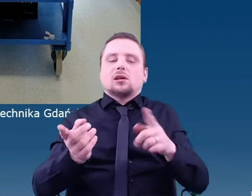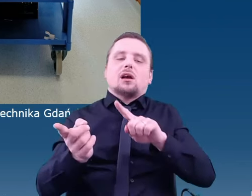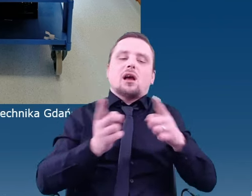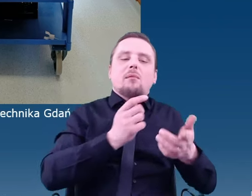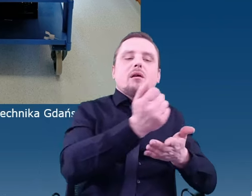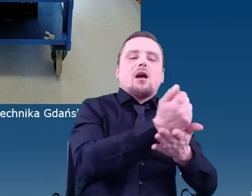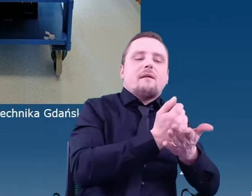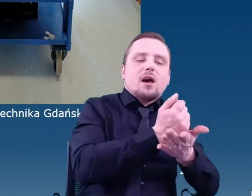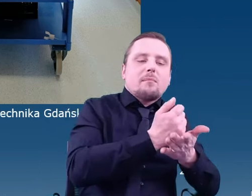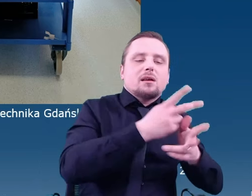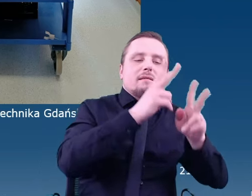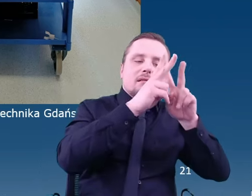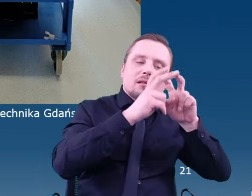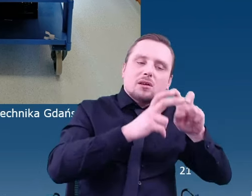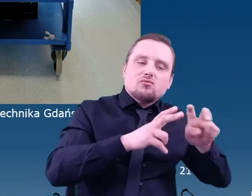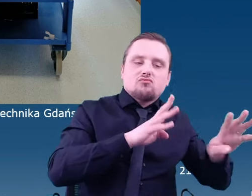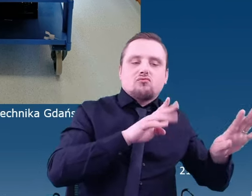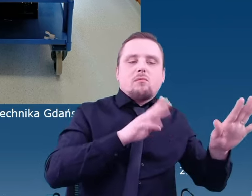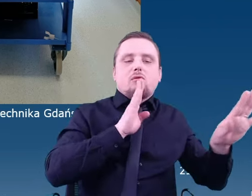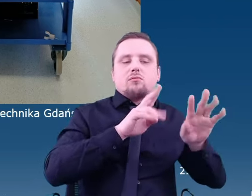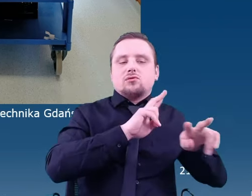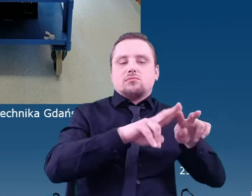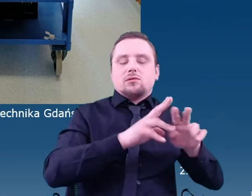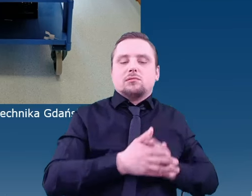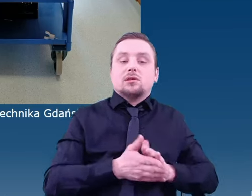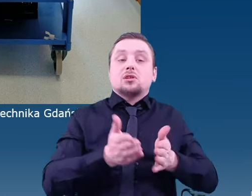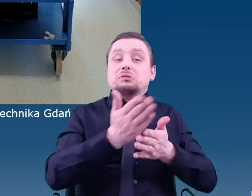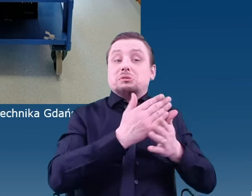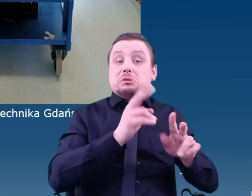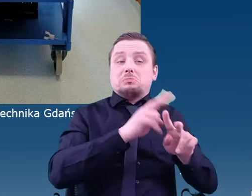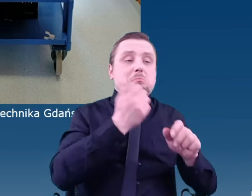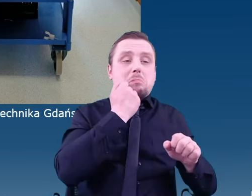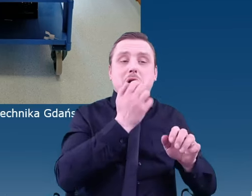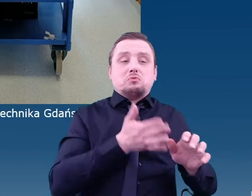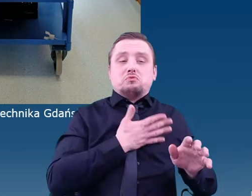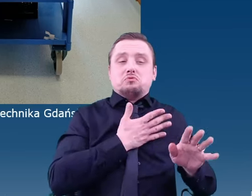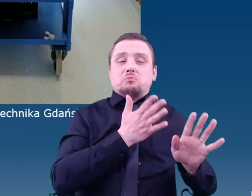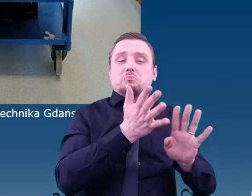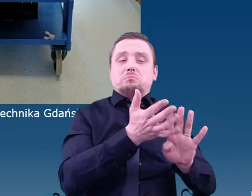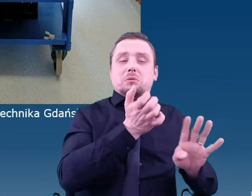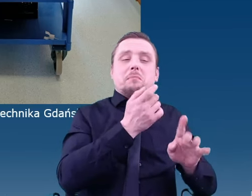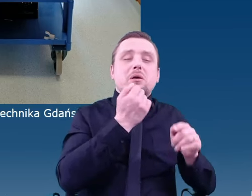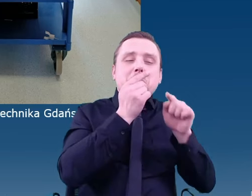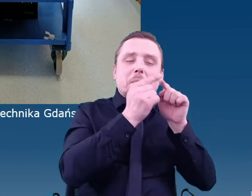Some of these devices are very sensitive and can detect very small amounts of chemical compounds.